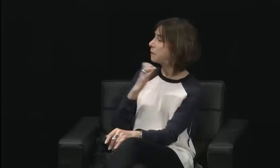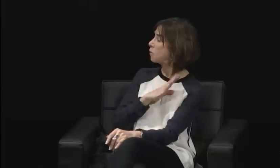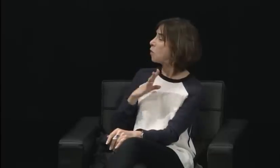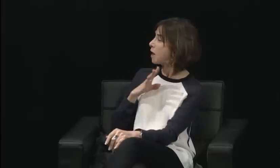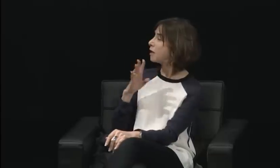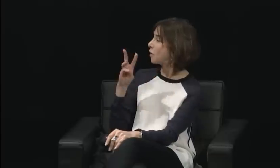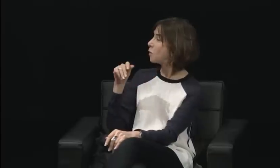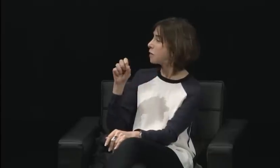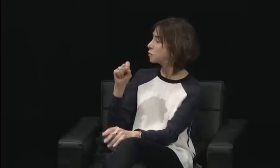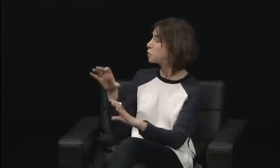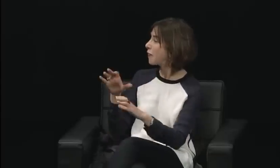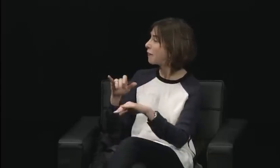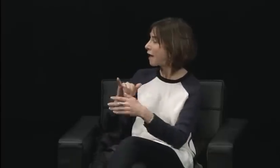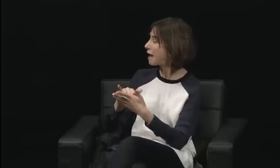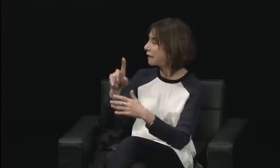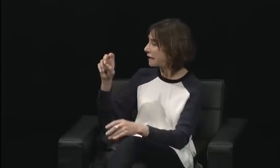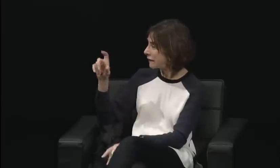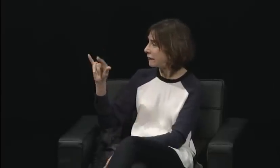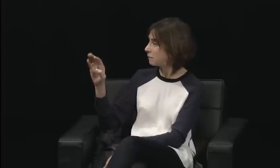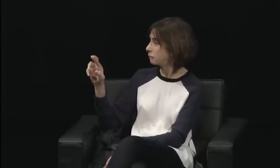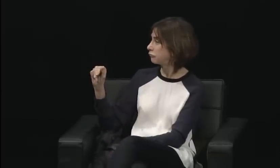There were 60 Ph.D.s at the time.